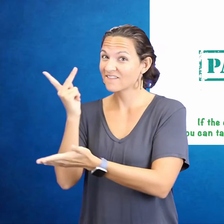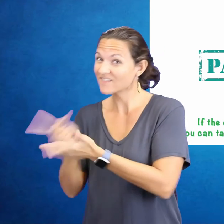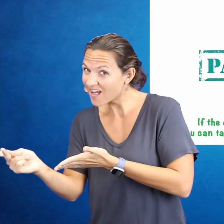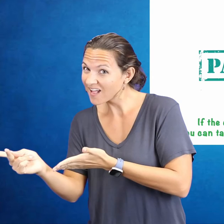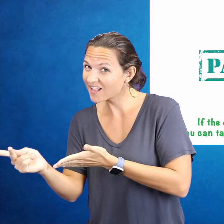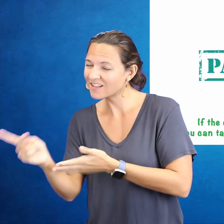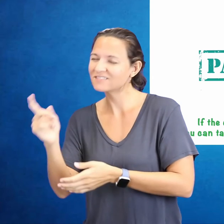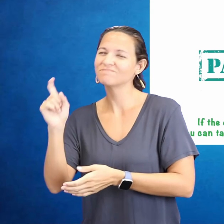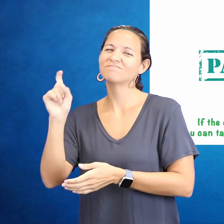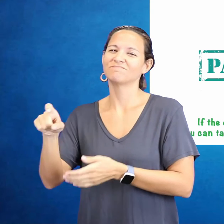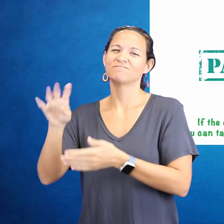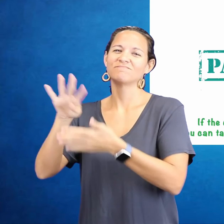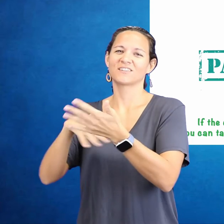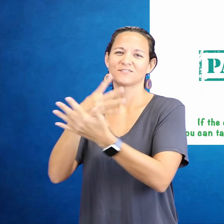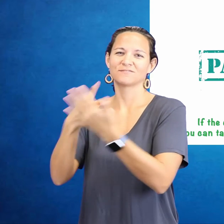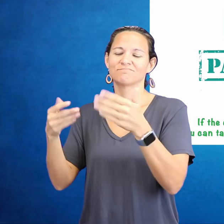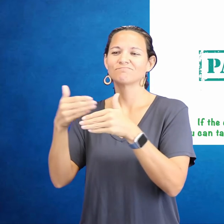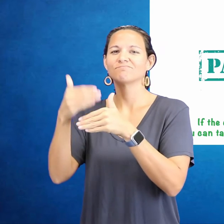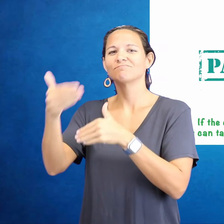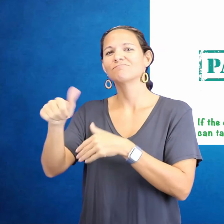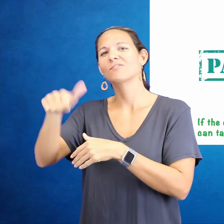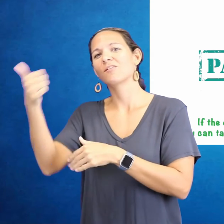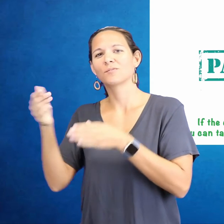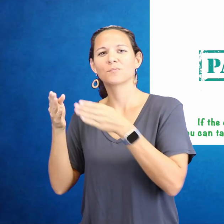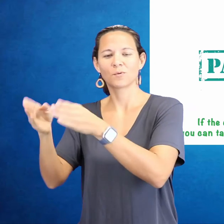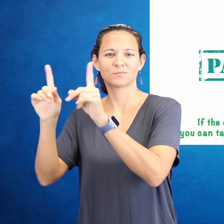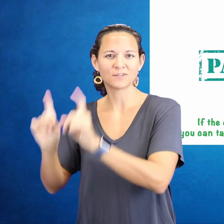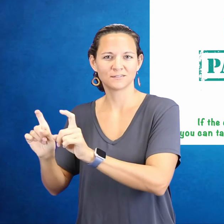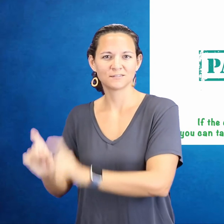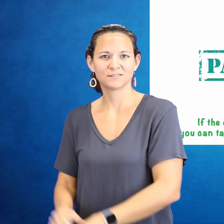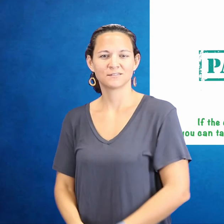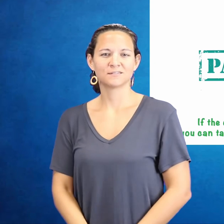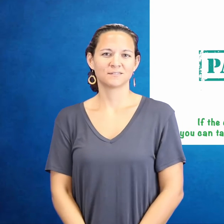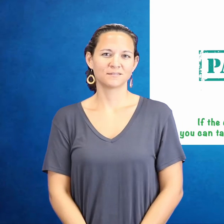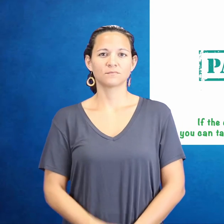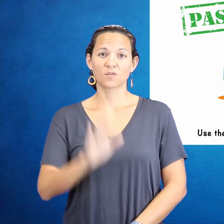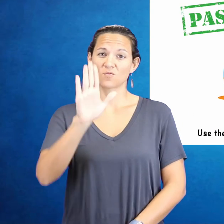If the car fails, it means scheduling another road test.